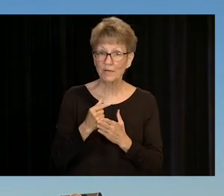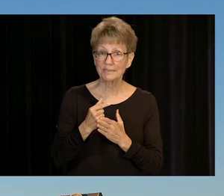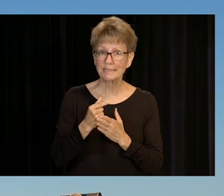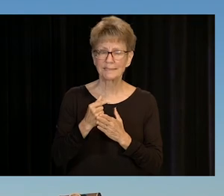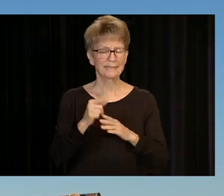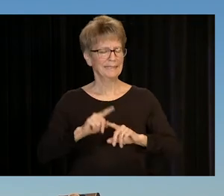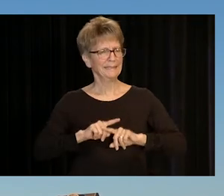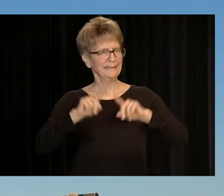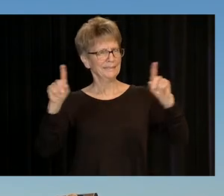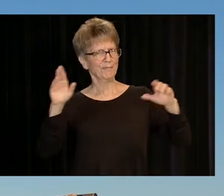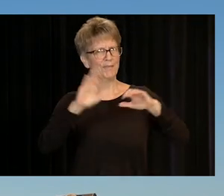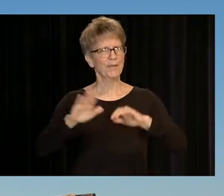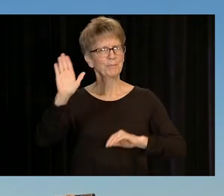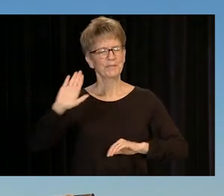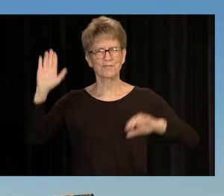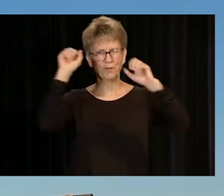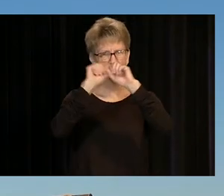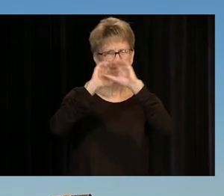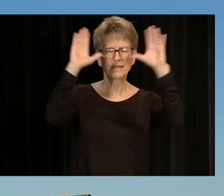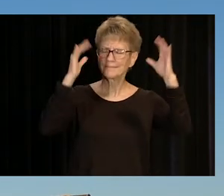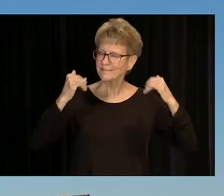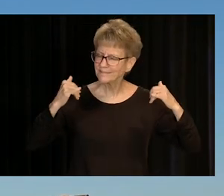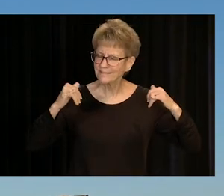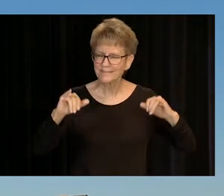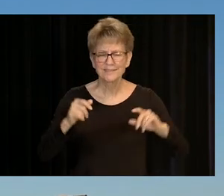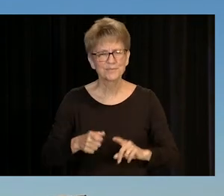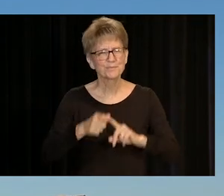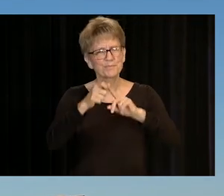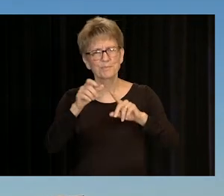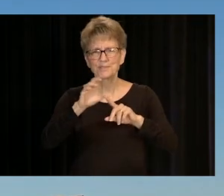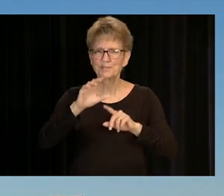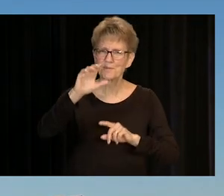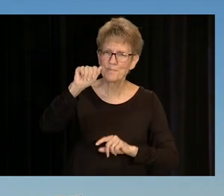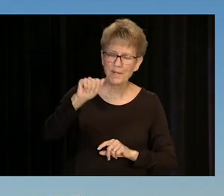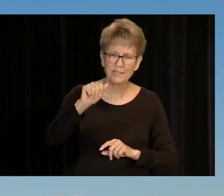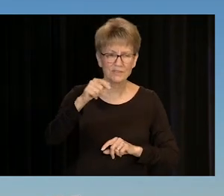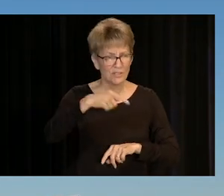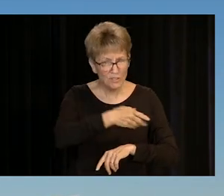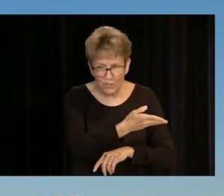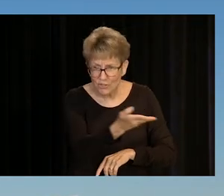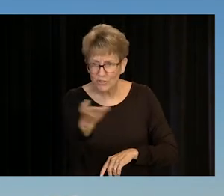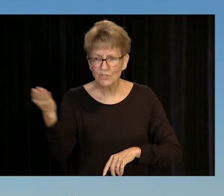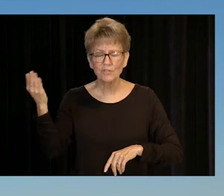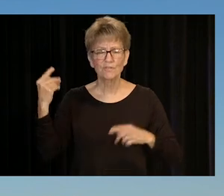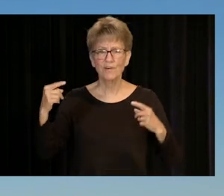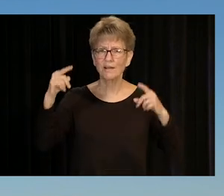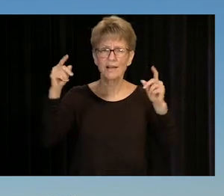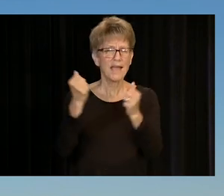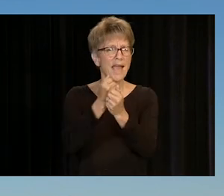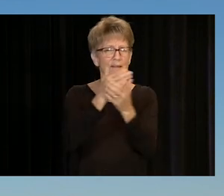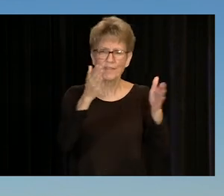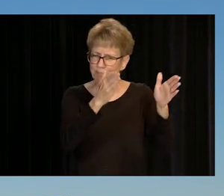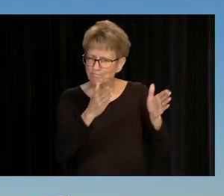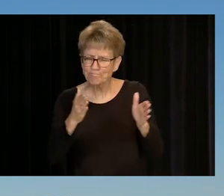THAN WHAT YOU INITIALLY ENVISIONED, IT IS NO LESS SPECIAL OR AMAZING. YOU HAVE ACCOMPLISHED WHAT YOU SET OUT TO DO.